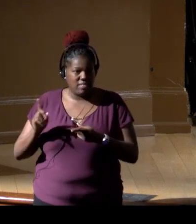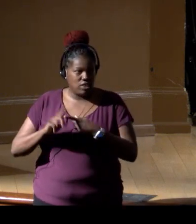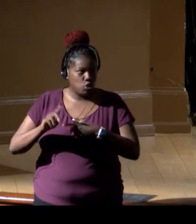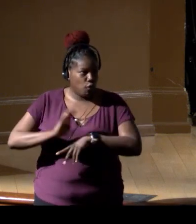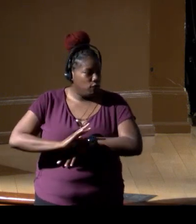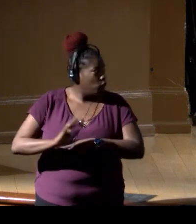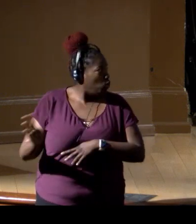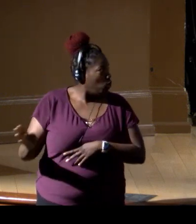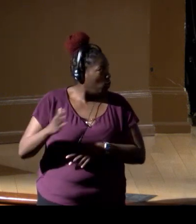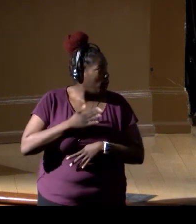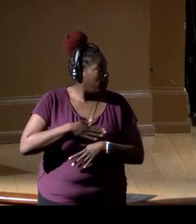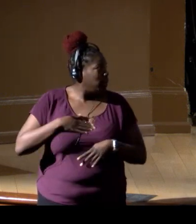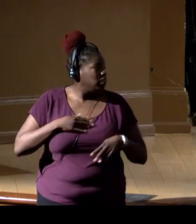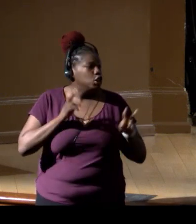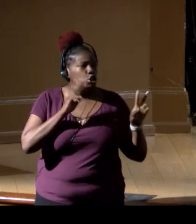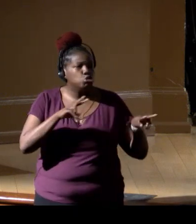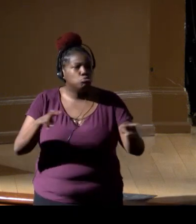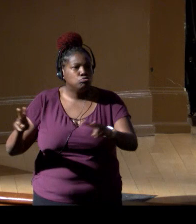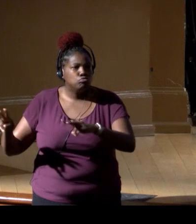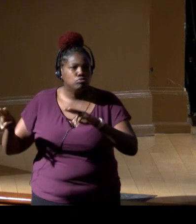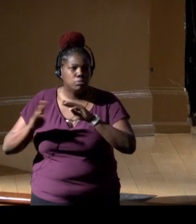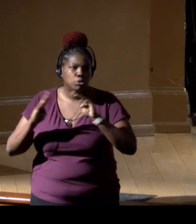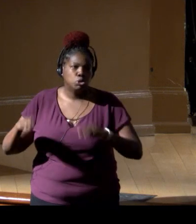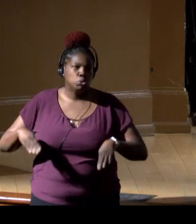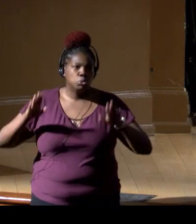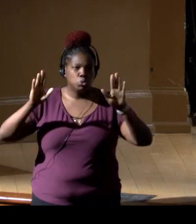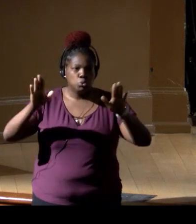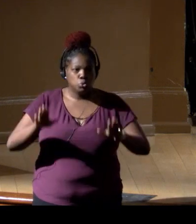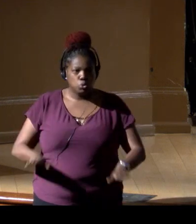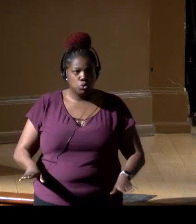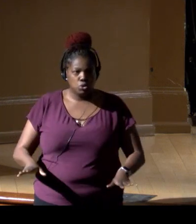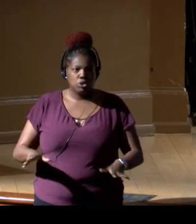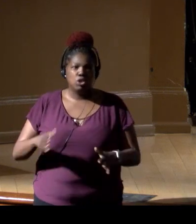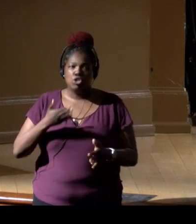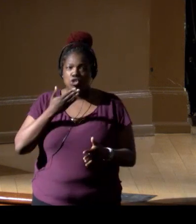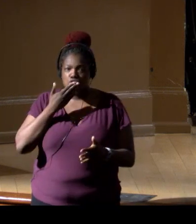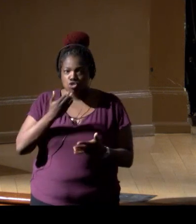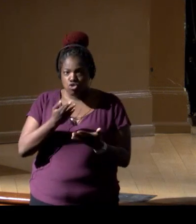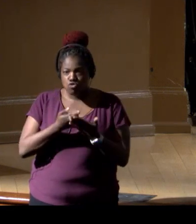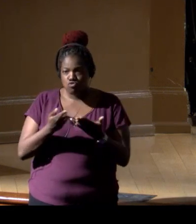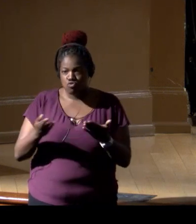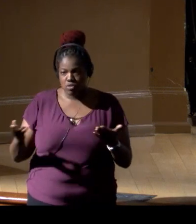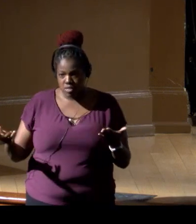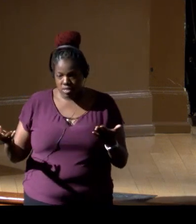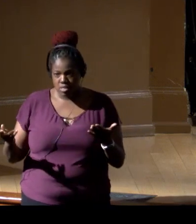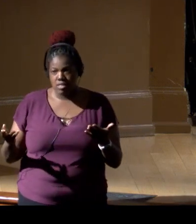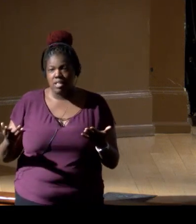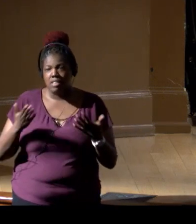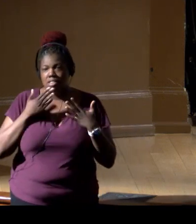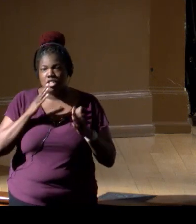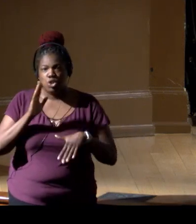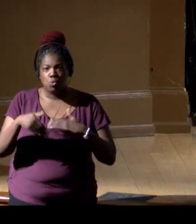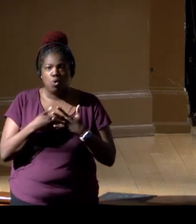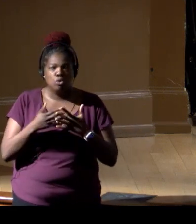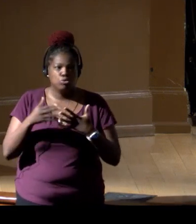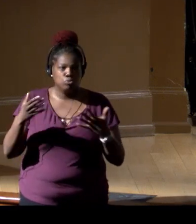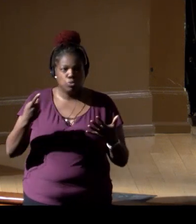and please do go explore the museum. It's fantastic. It's an incredible resource, and thank you all so much for being part of this,